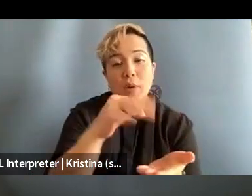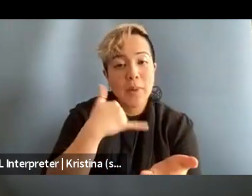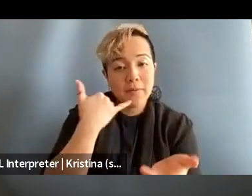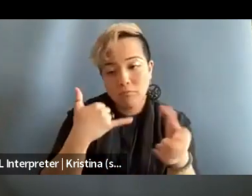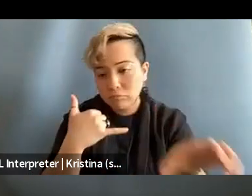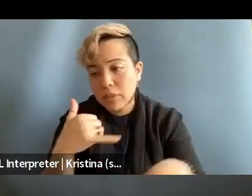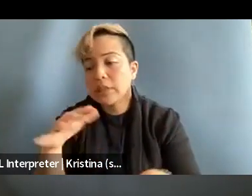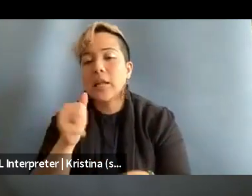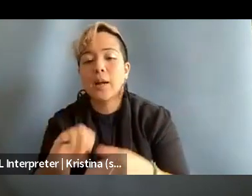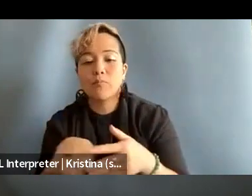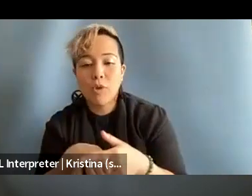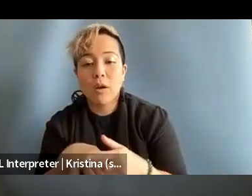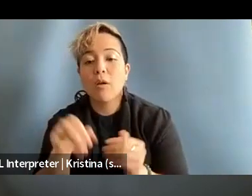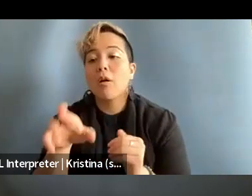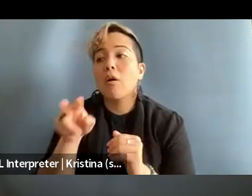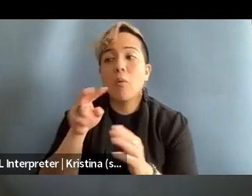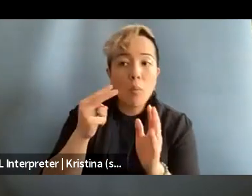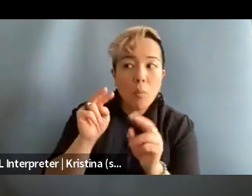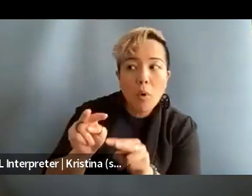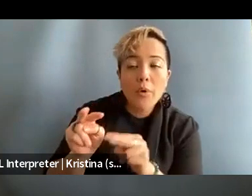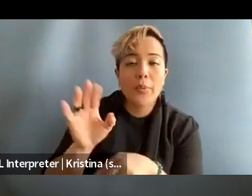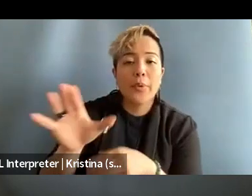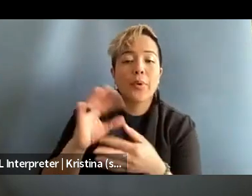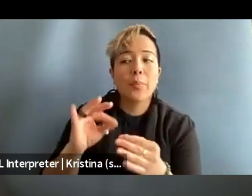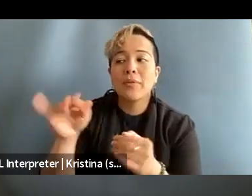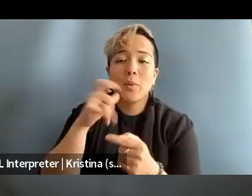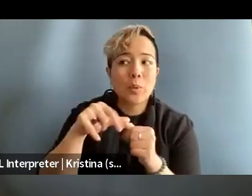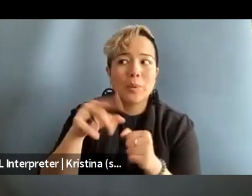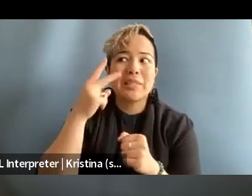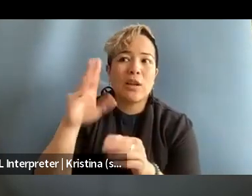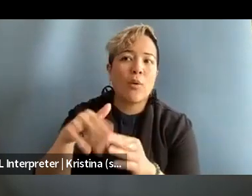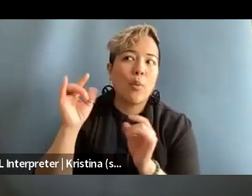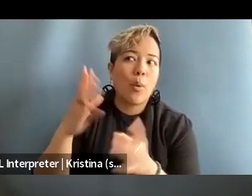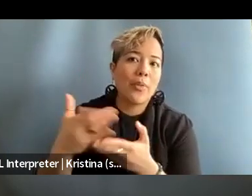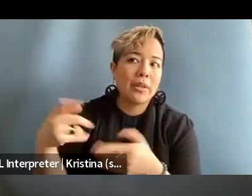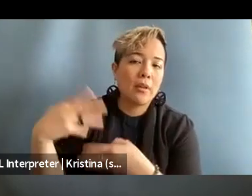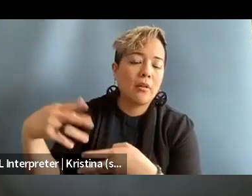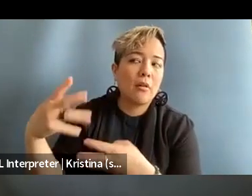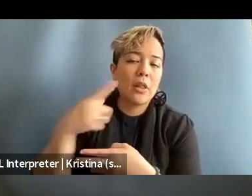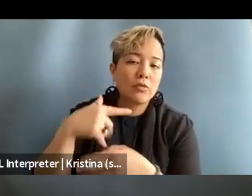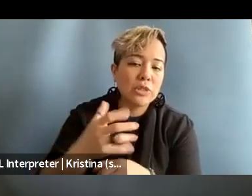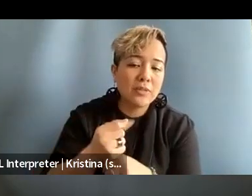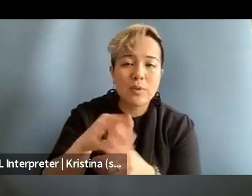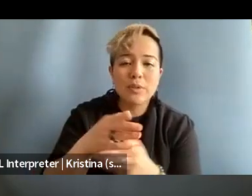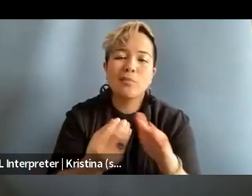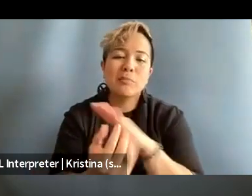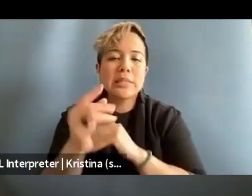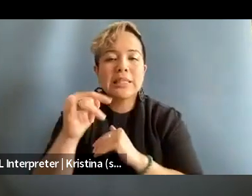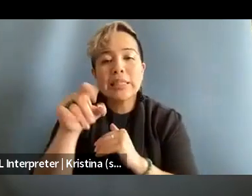or monitor their comments if they don't want to keep seeing all of the horrible things they're receiving. So these are some tips on things you can do as an ally.